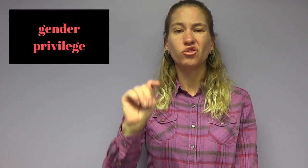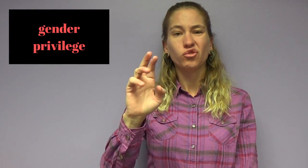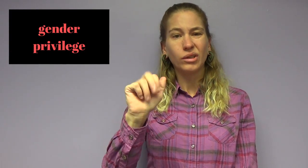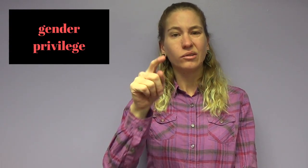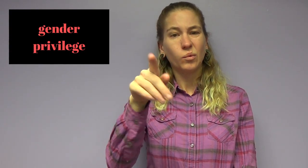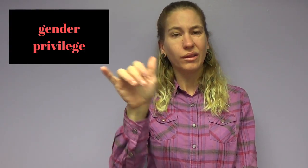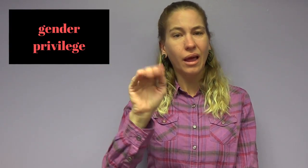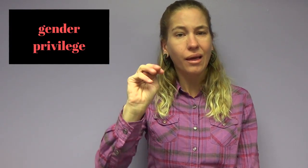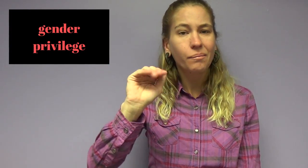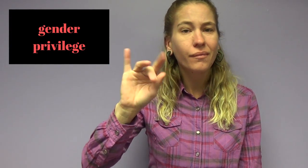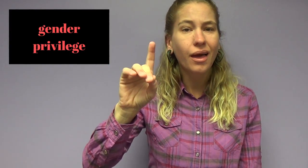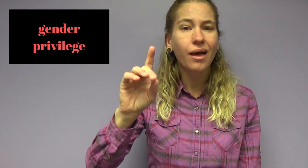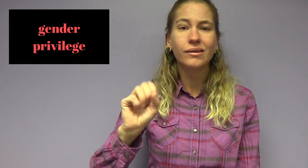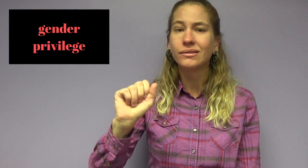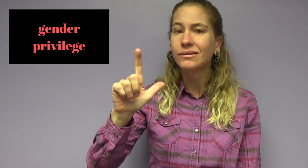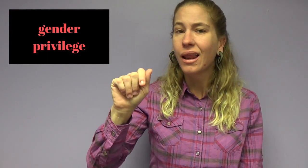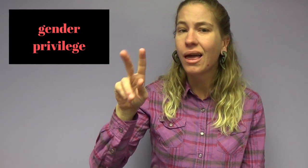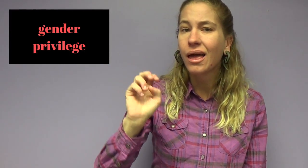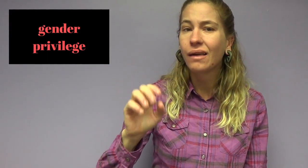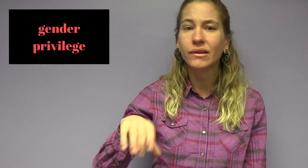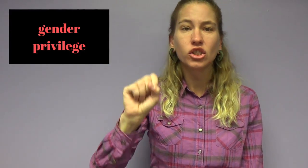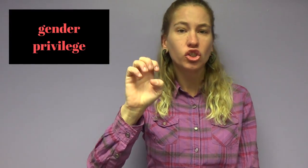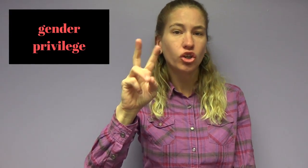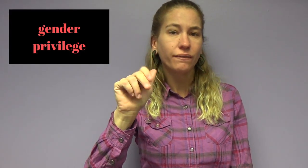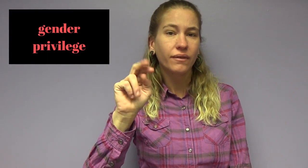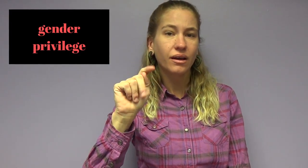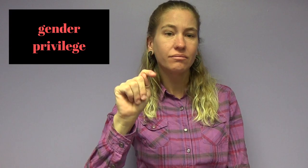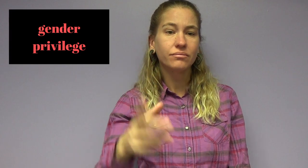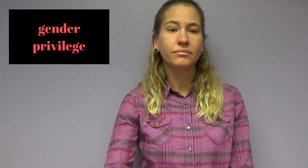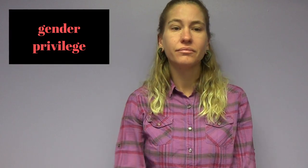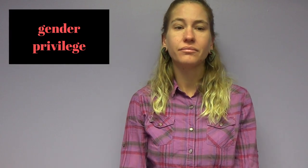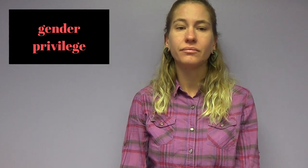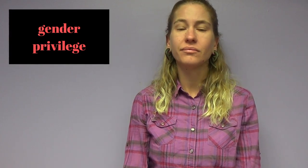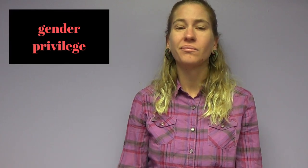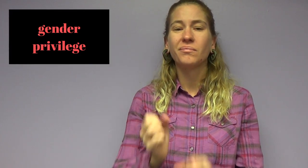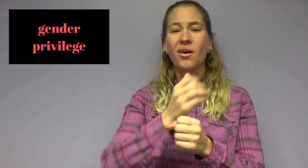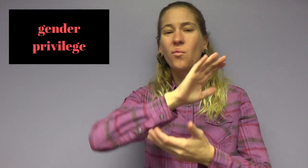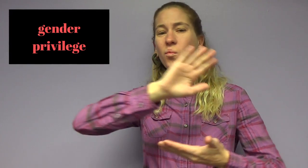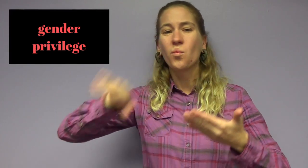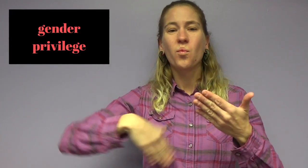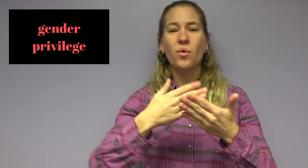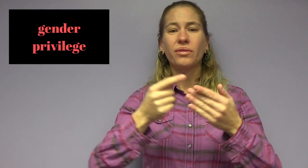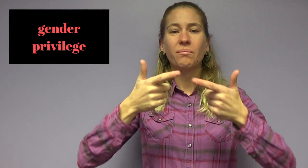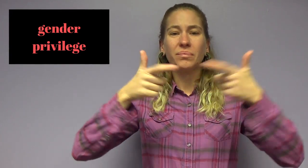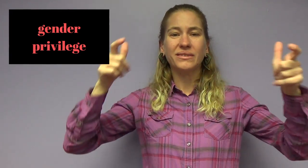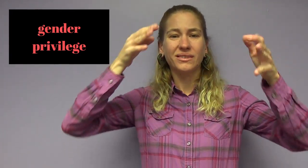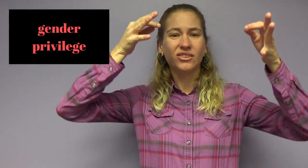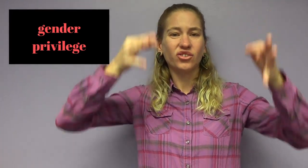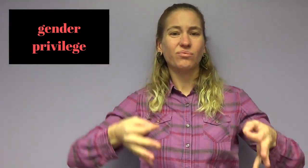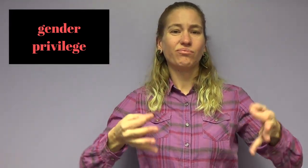Your partner treats you like a maid, slave, servant and makes all the big decisions.